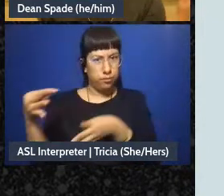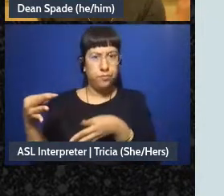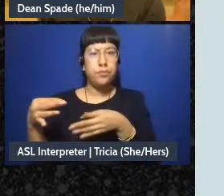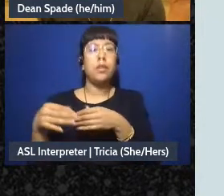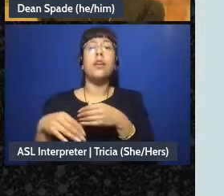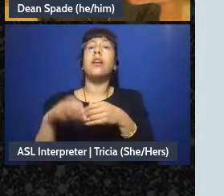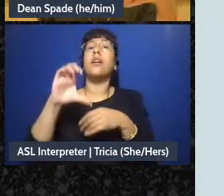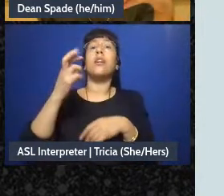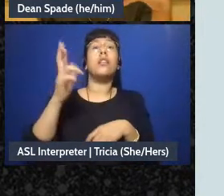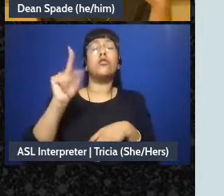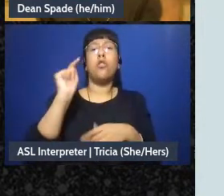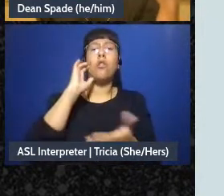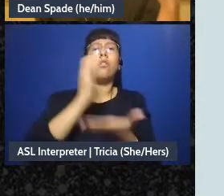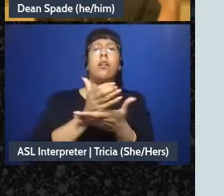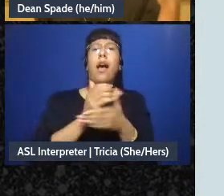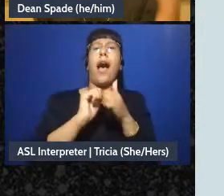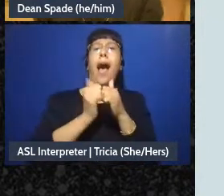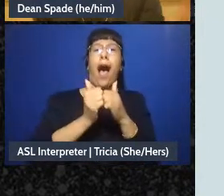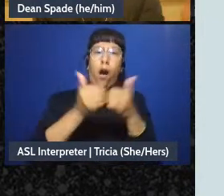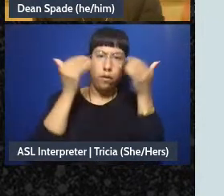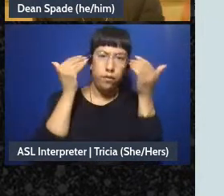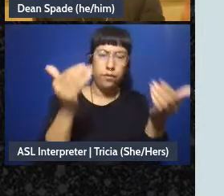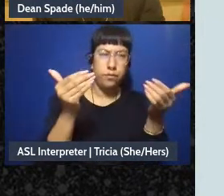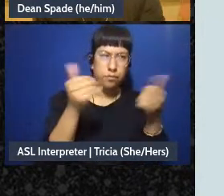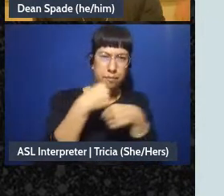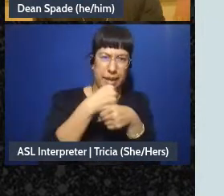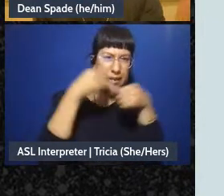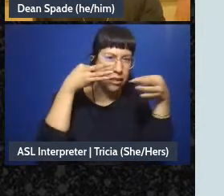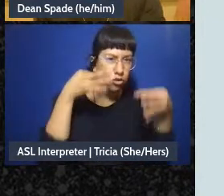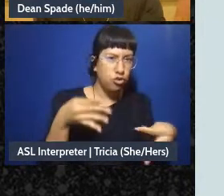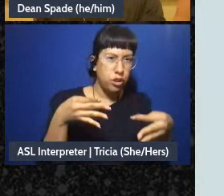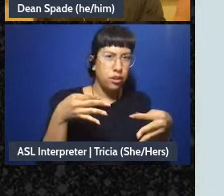like, how can I think something should happen in this group, how should I initiate it?